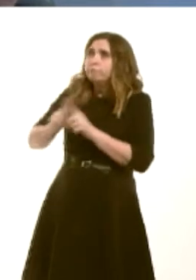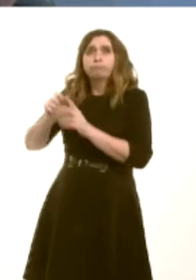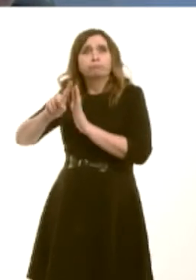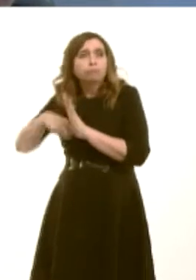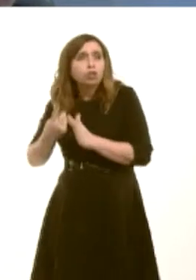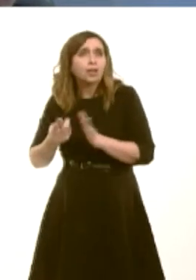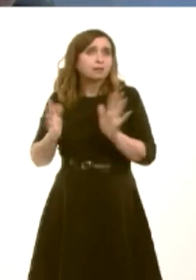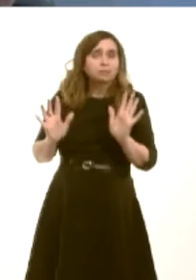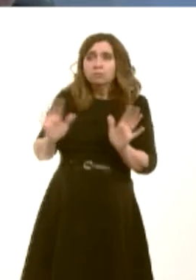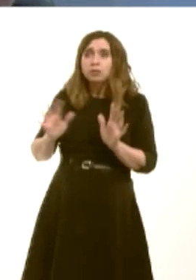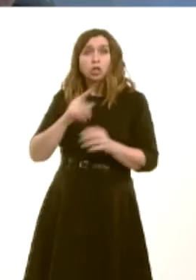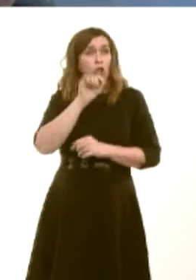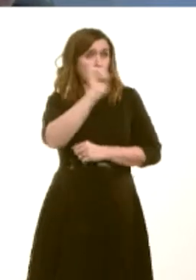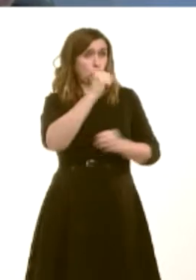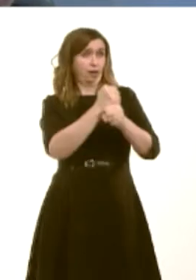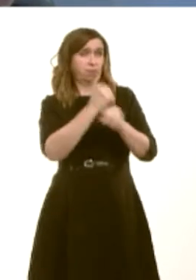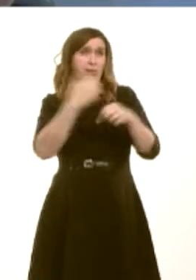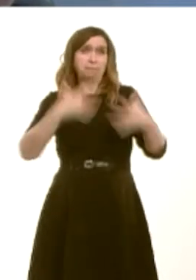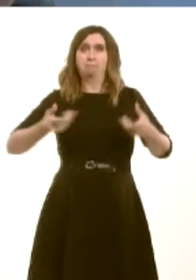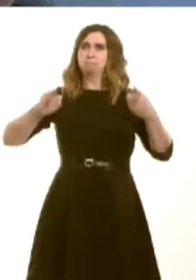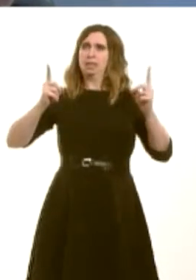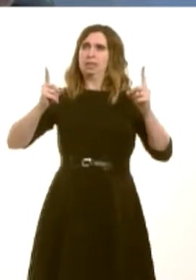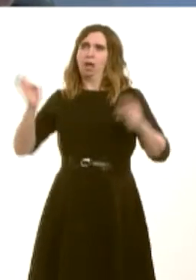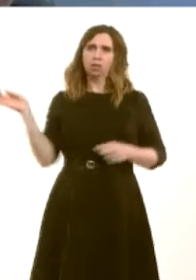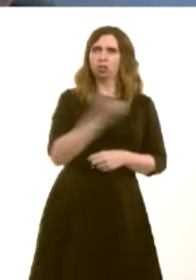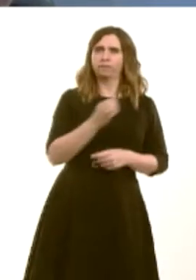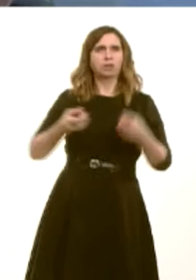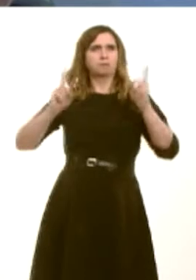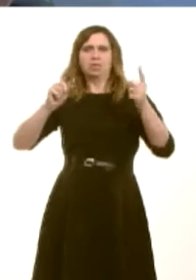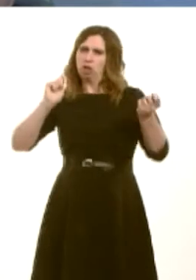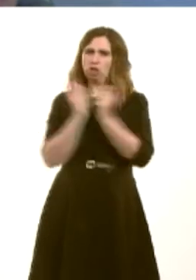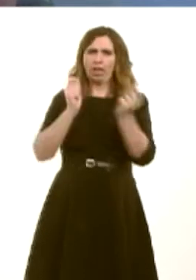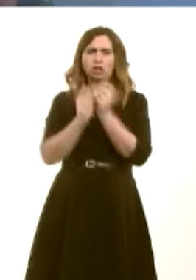Ministers in your Government being responsible for the regeneration of our high streets since